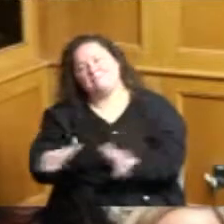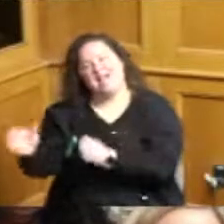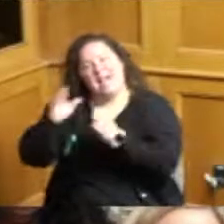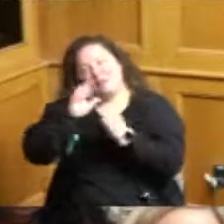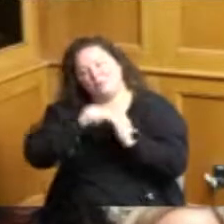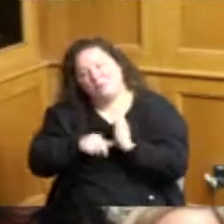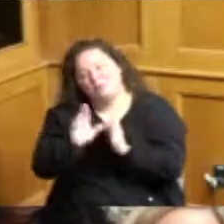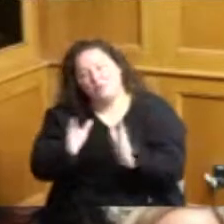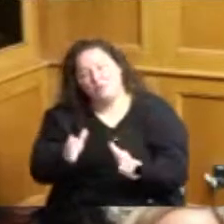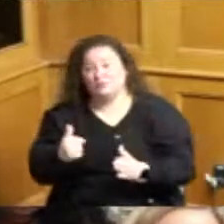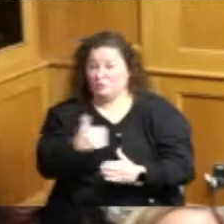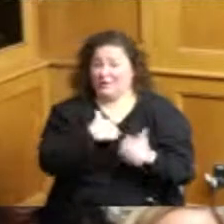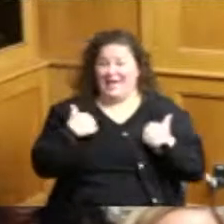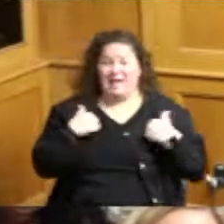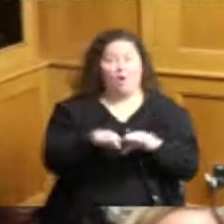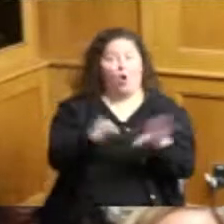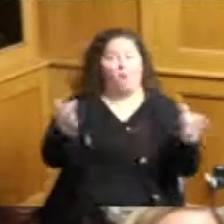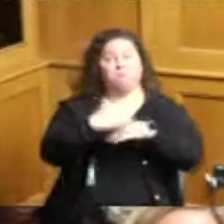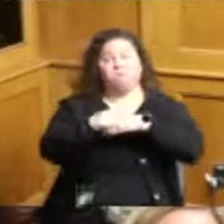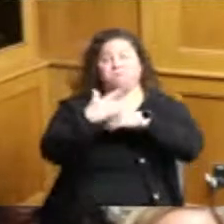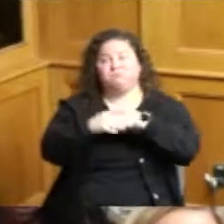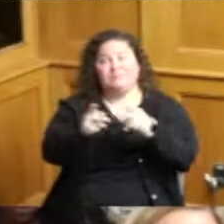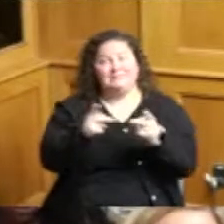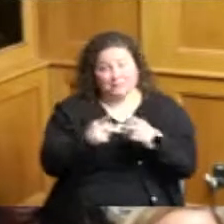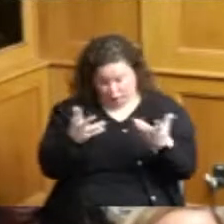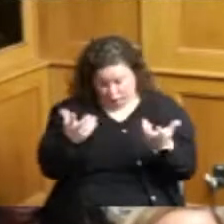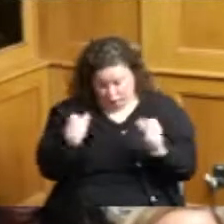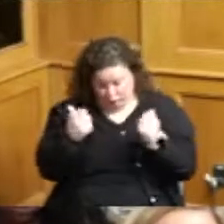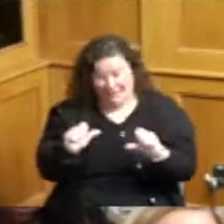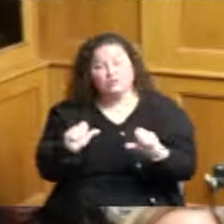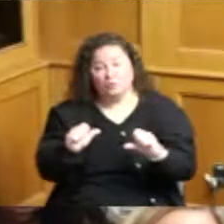currently that we need to fill it's a very difficult position to fill but it's an important